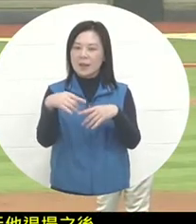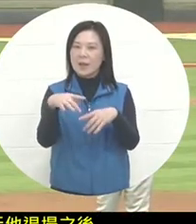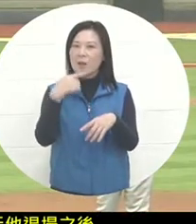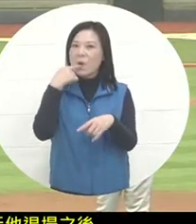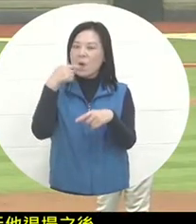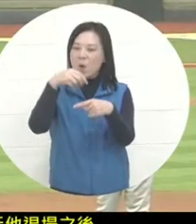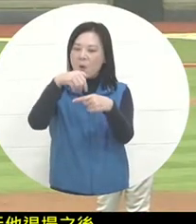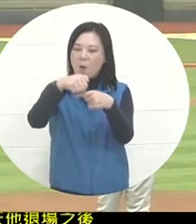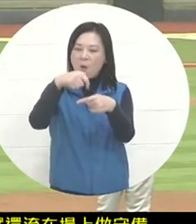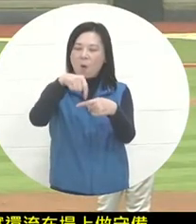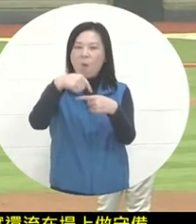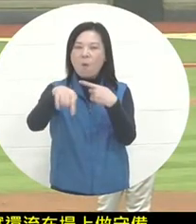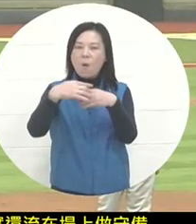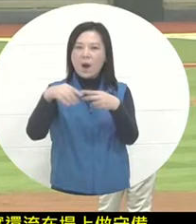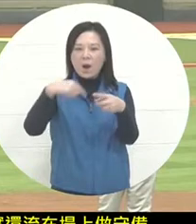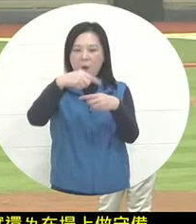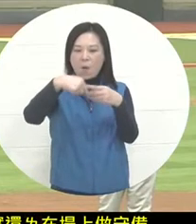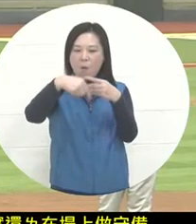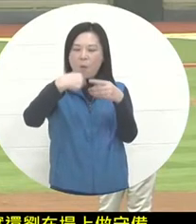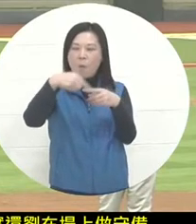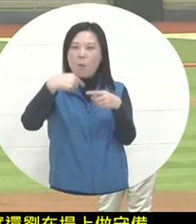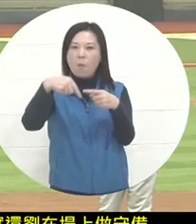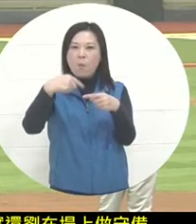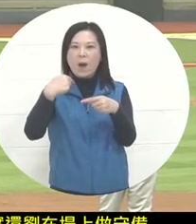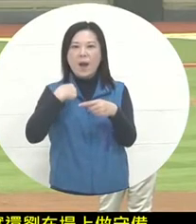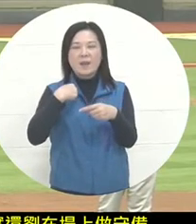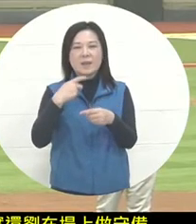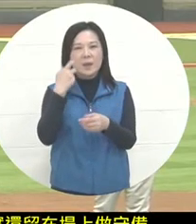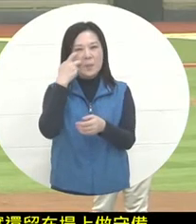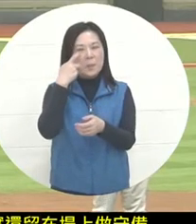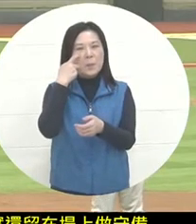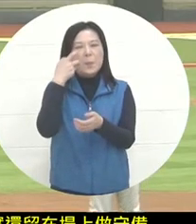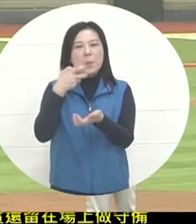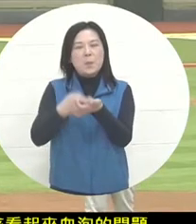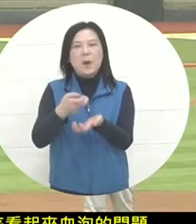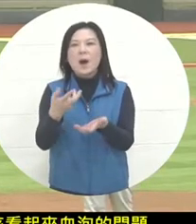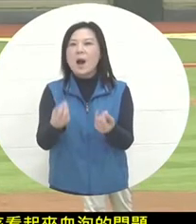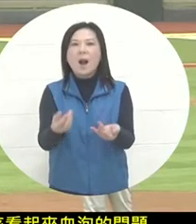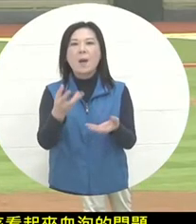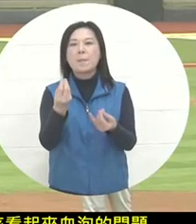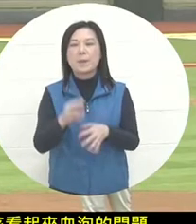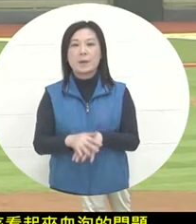did not have a serious impact after some bandaging . However, there may not be any way to do the header part